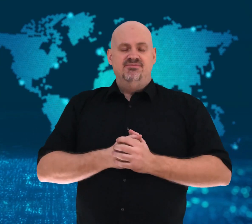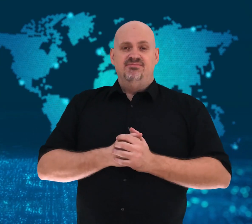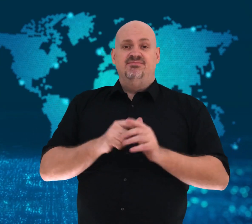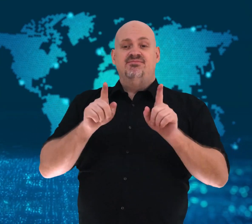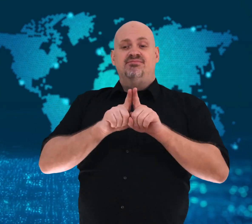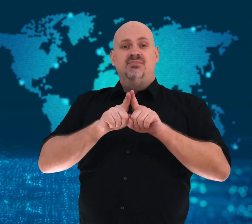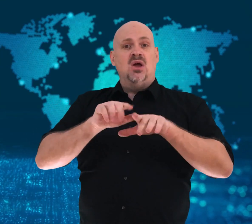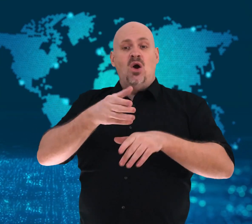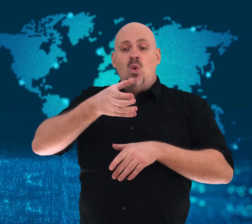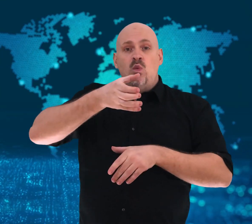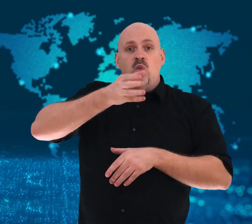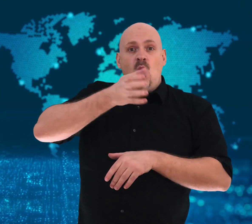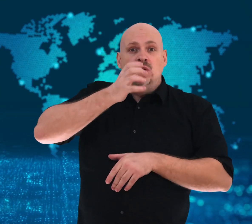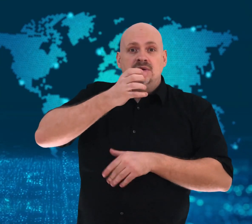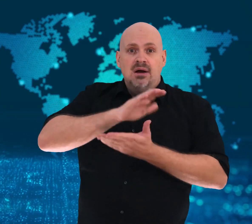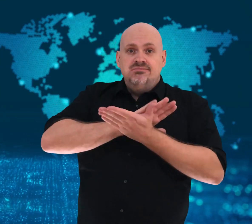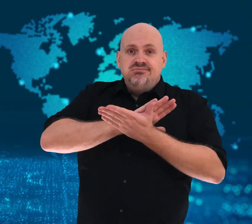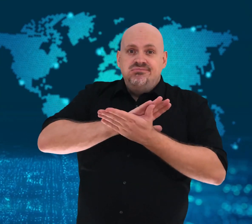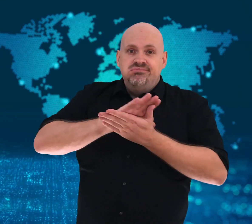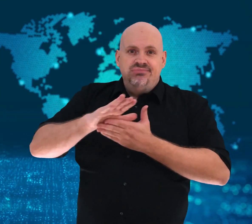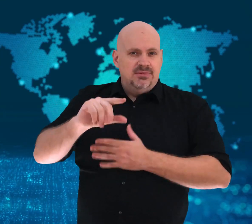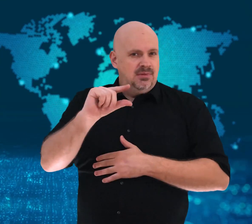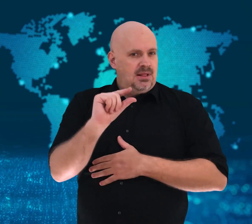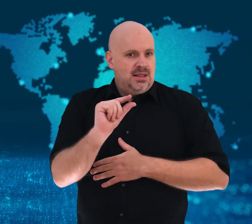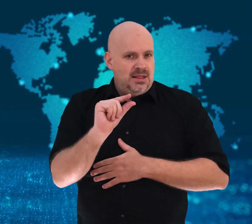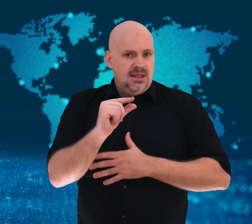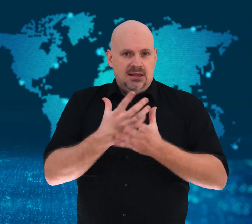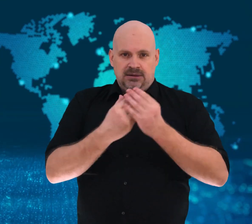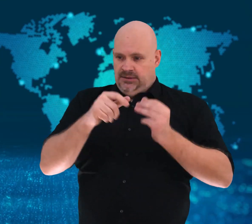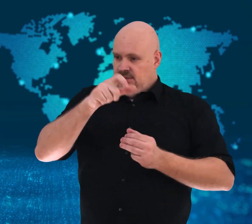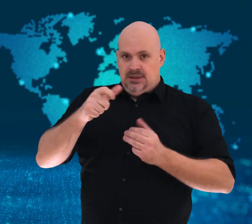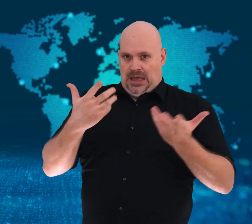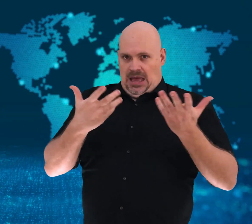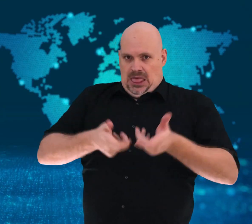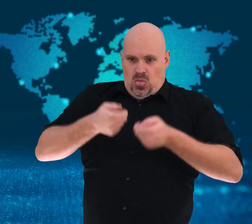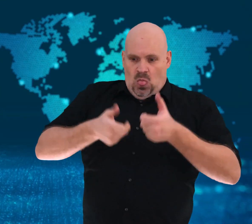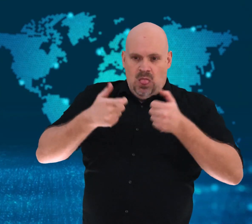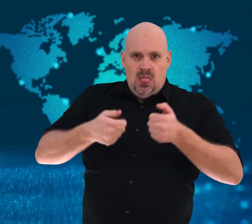over-use the city’s groundwater.